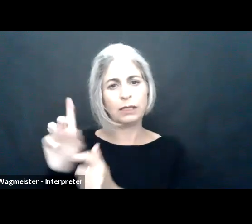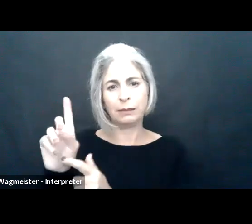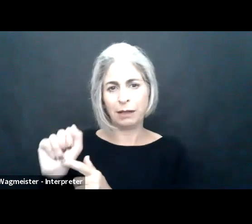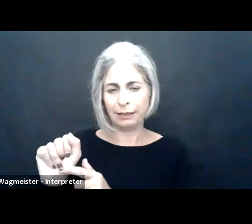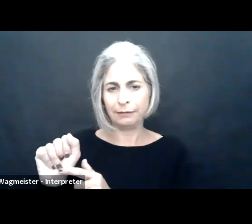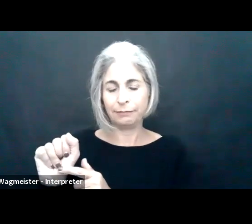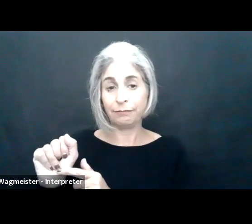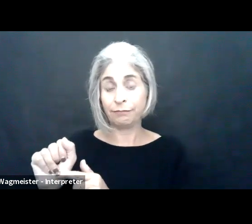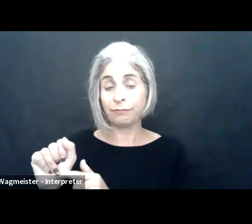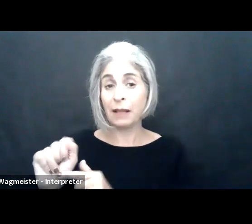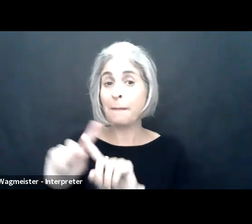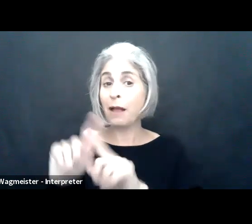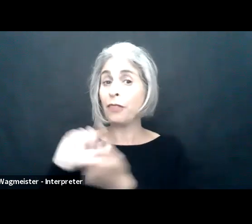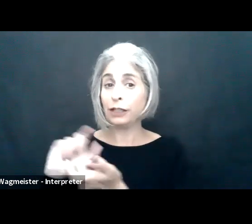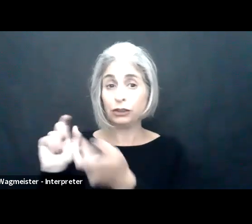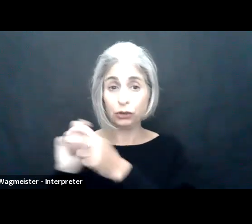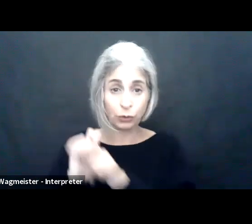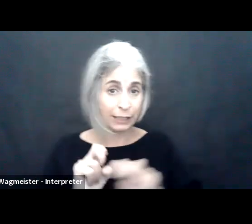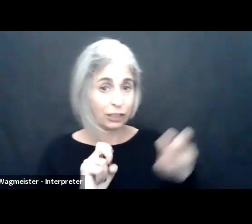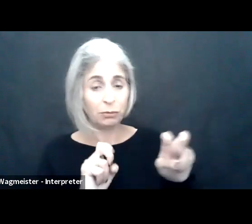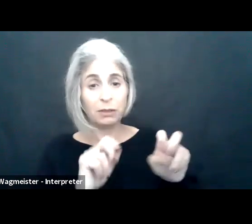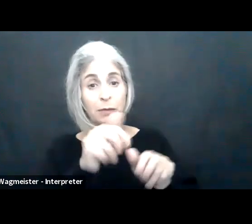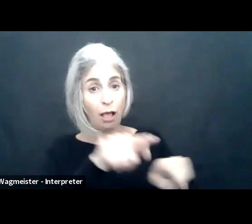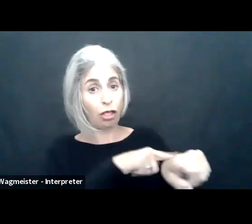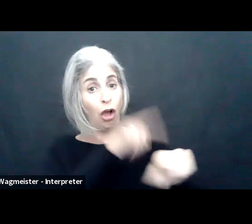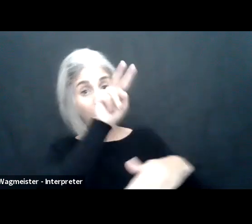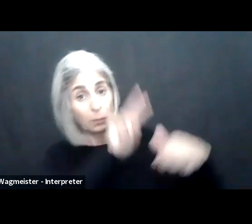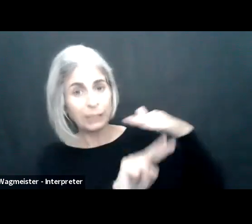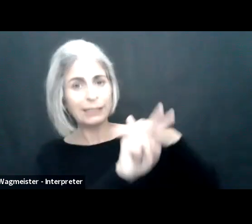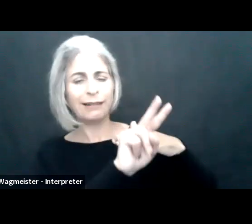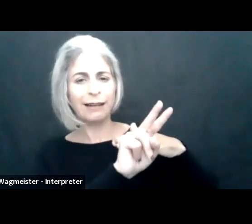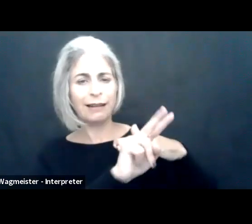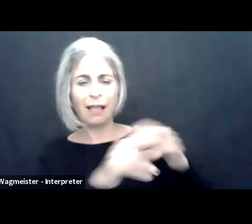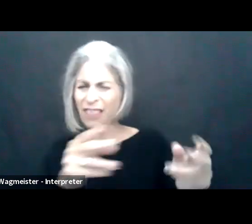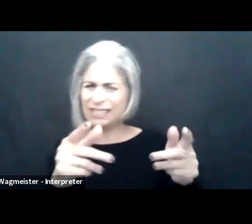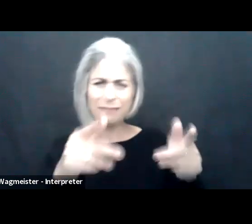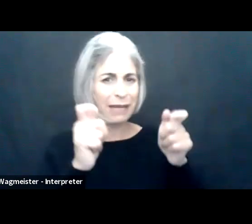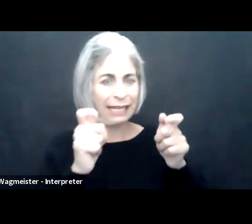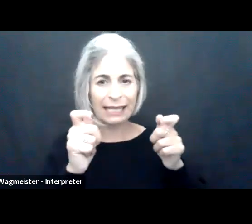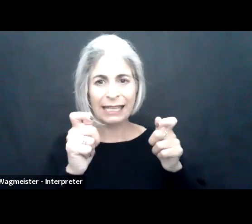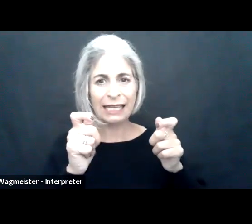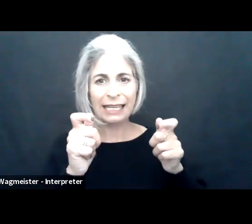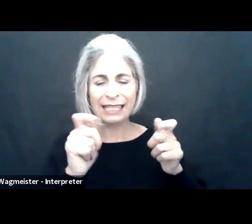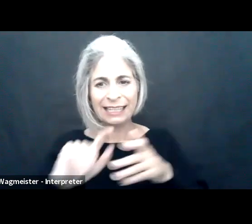This shift may have a significant impact on people with disabilities.